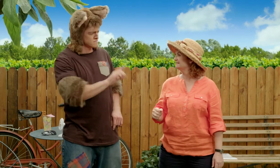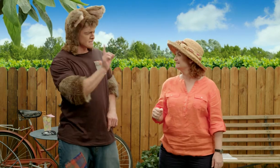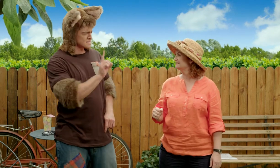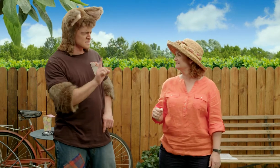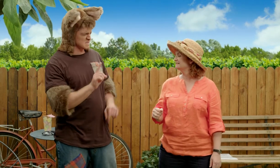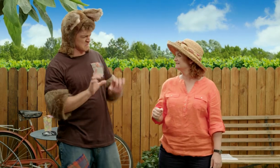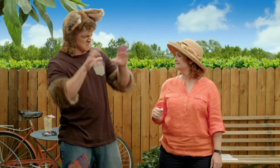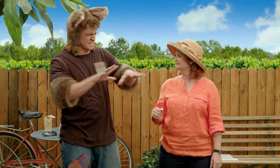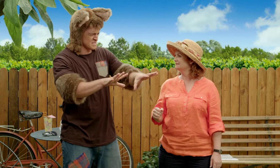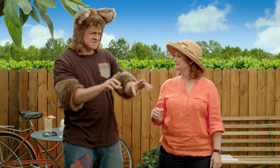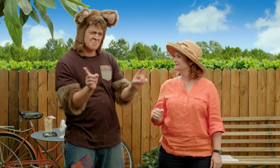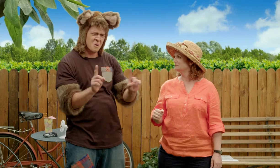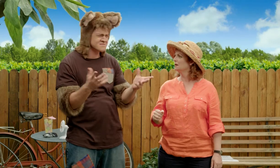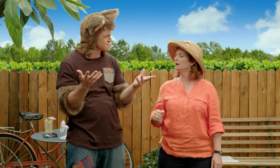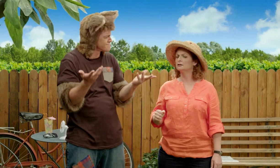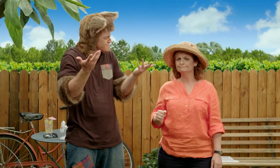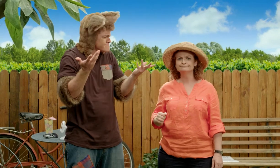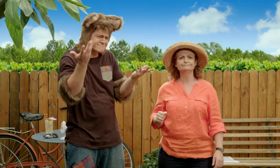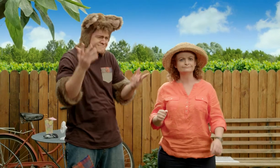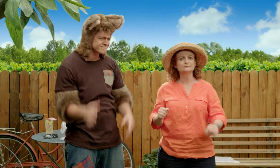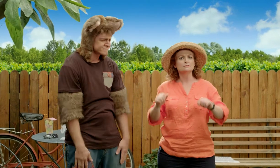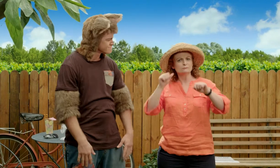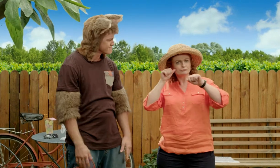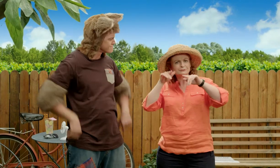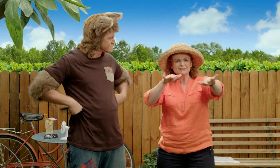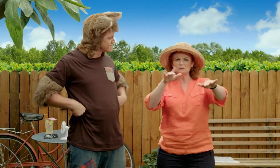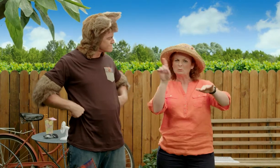But ... Sally, what is the beach? The beach …